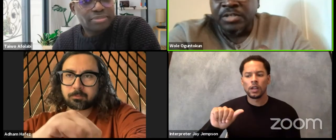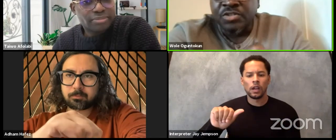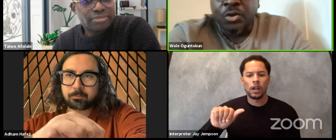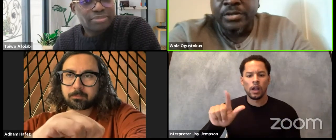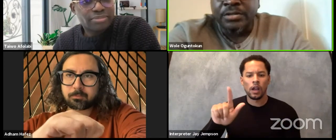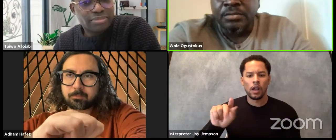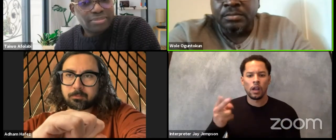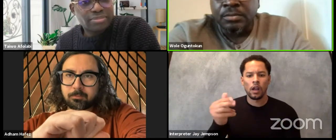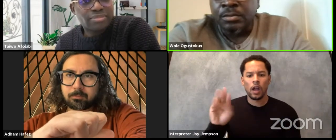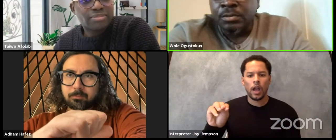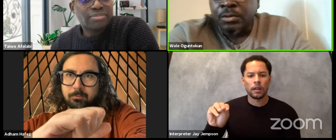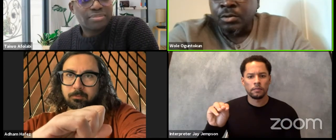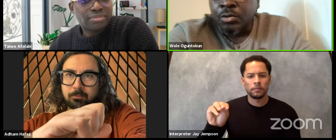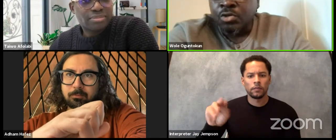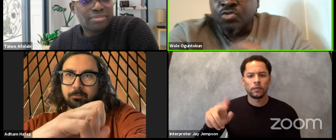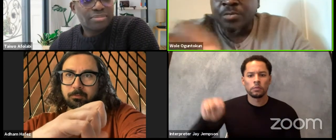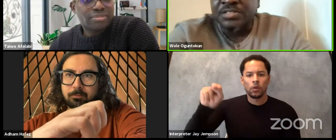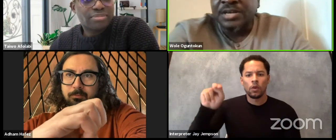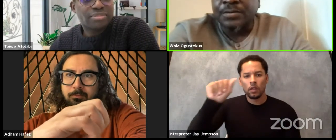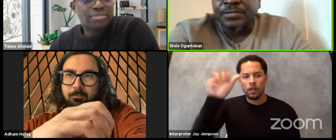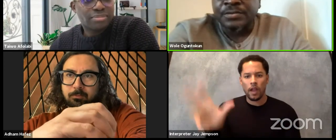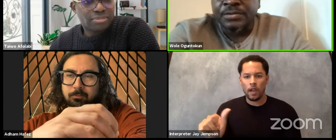there's Lloyd who's from the South,